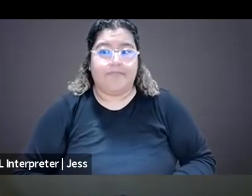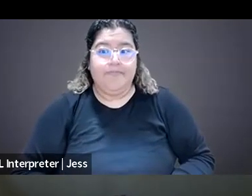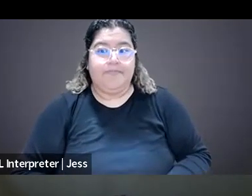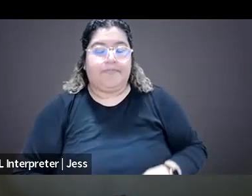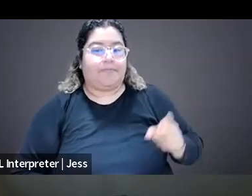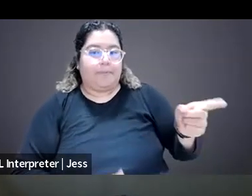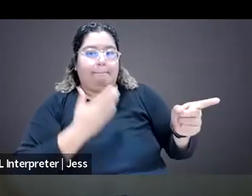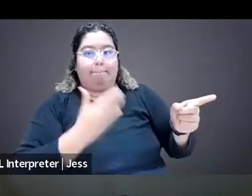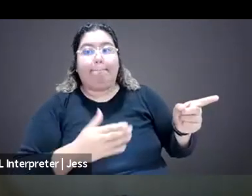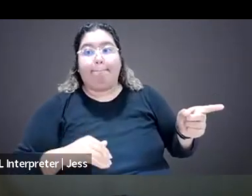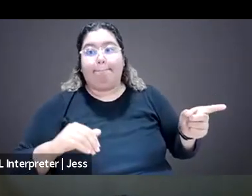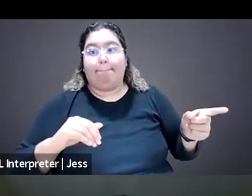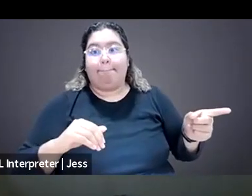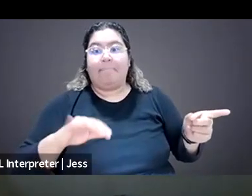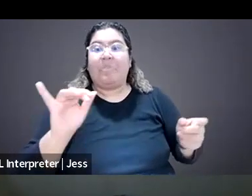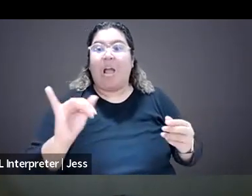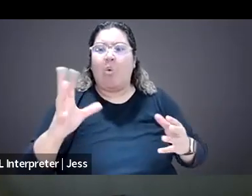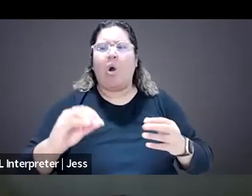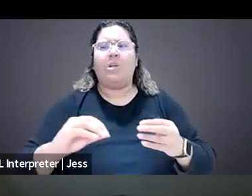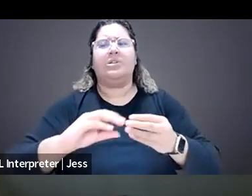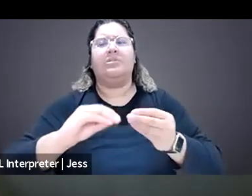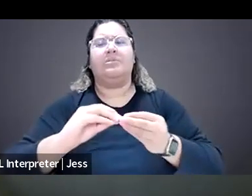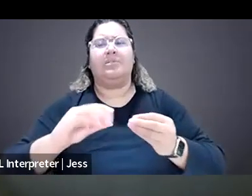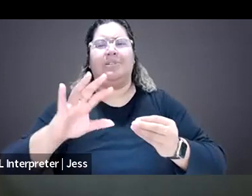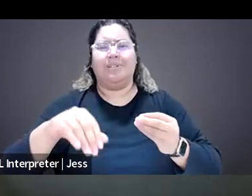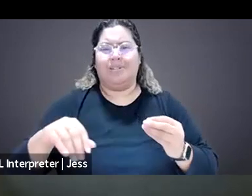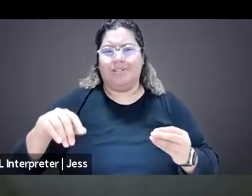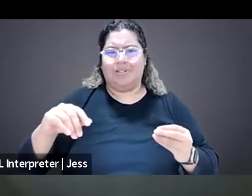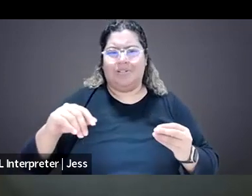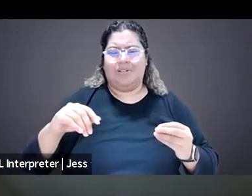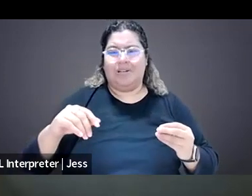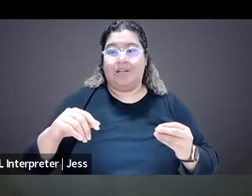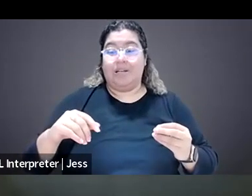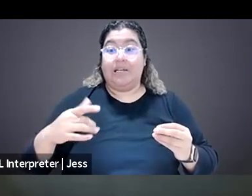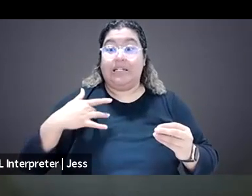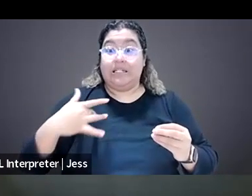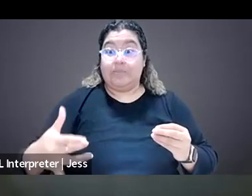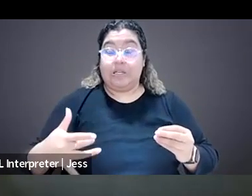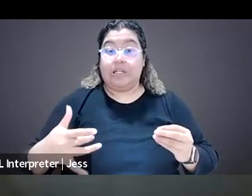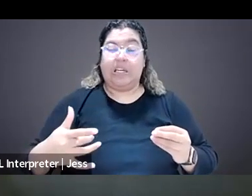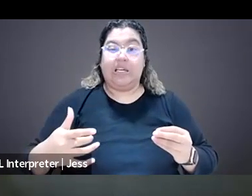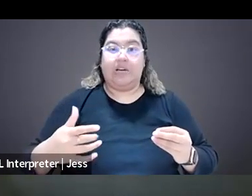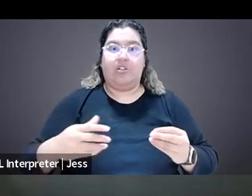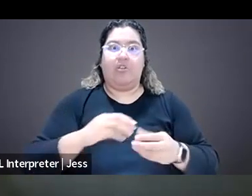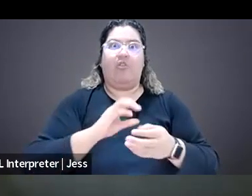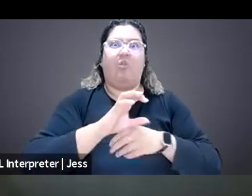where folks are required to like regurgitate all of the horrible things that have happened. But I did wanna sort of,